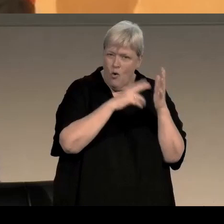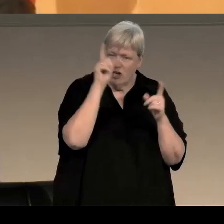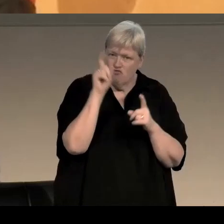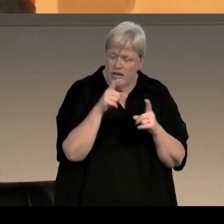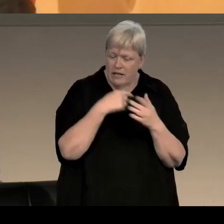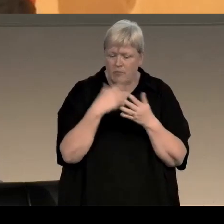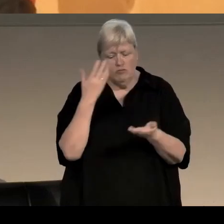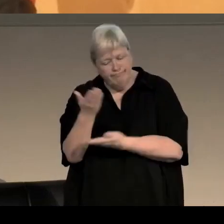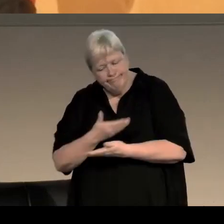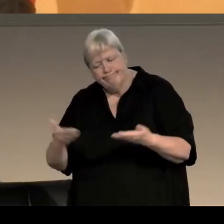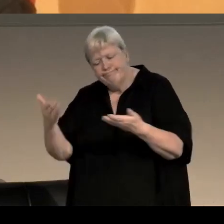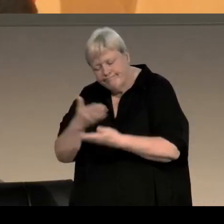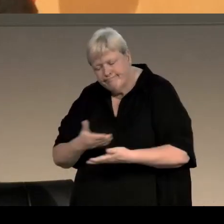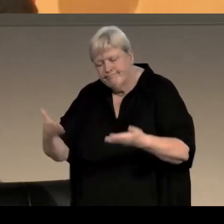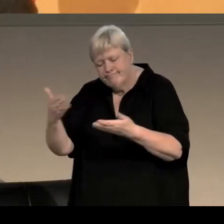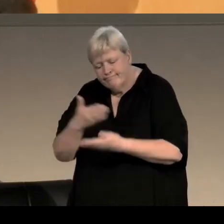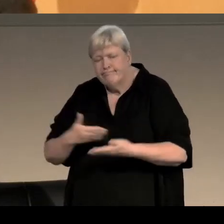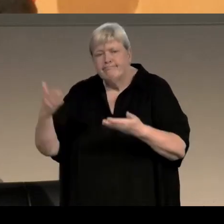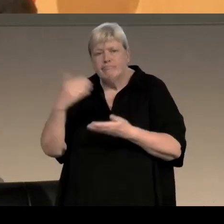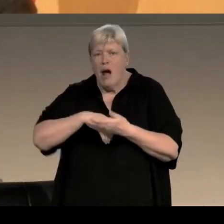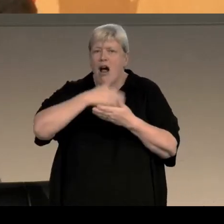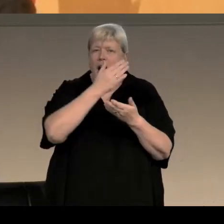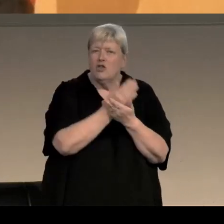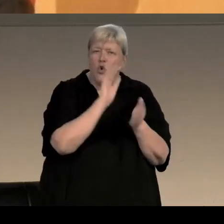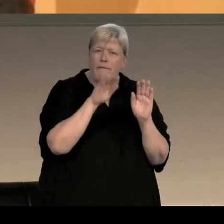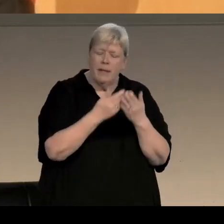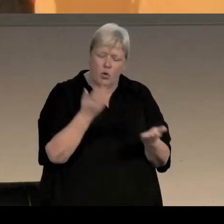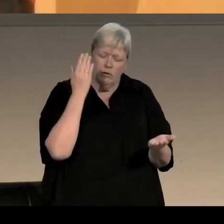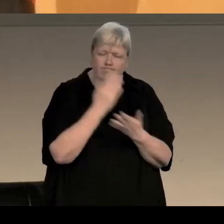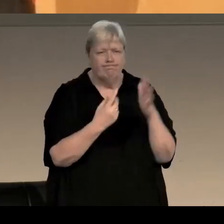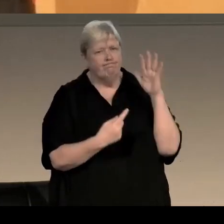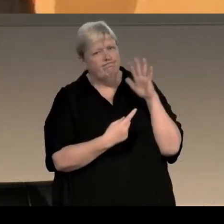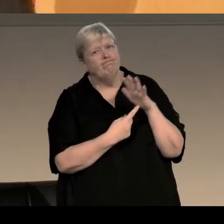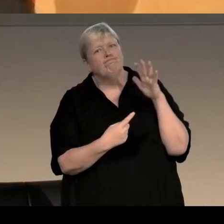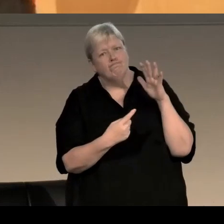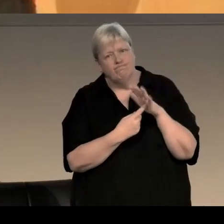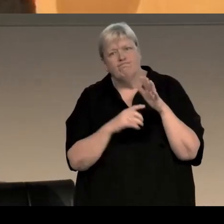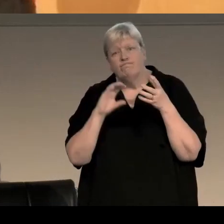and we talked about the the elements of the book that were essential, that were key to making them